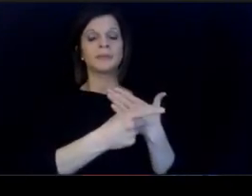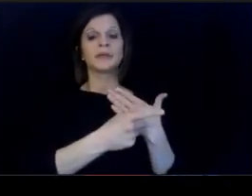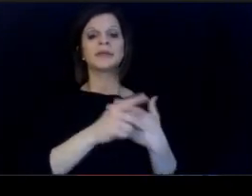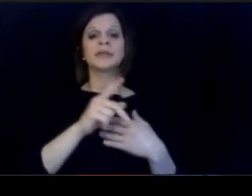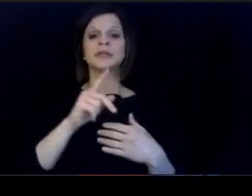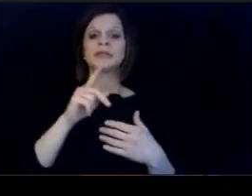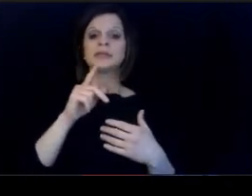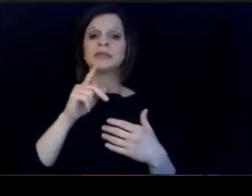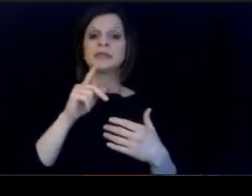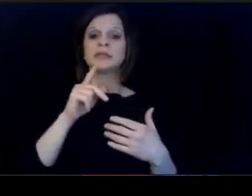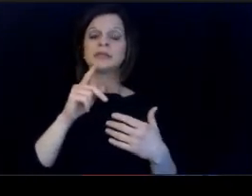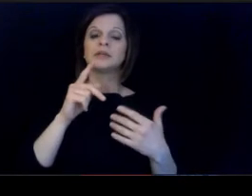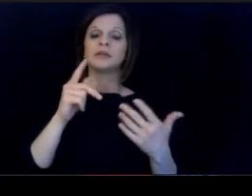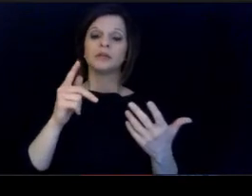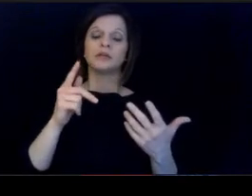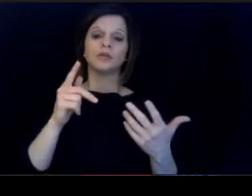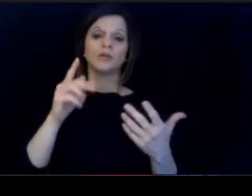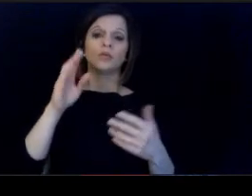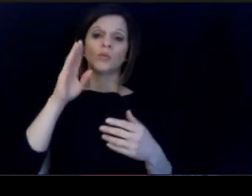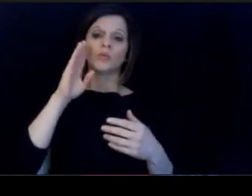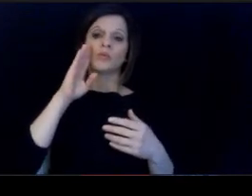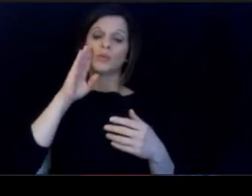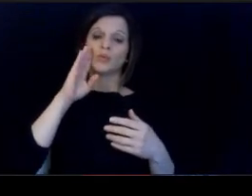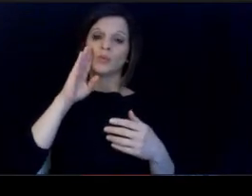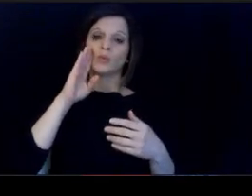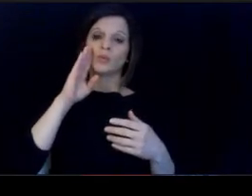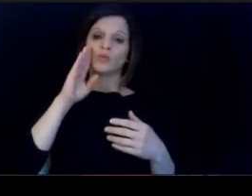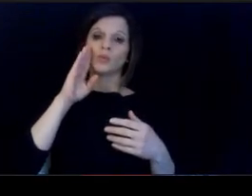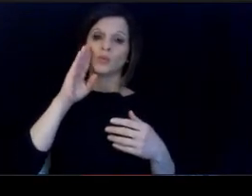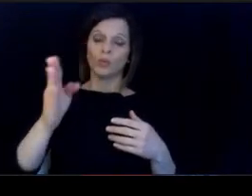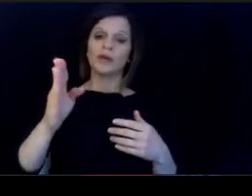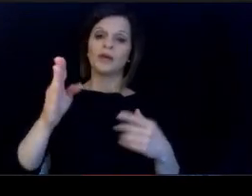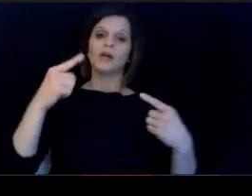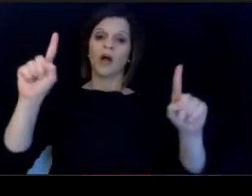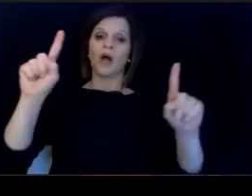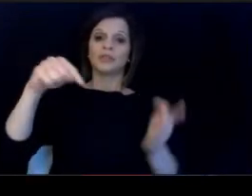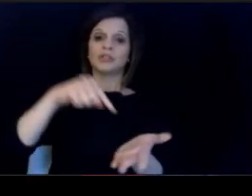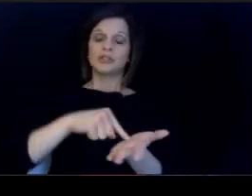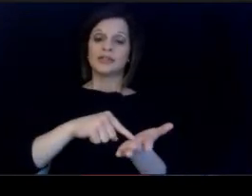Is. We'll do this by further developing and expanding Kentucky.